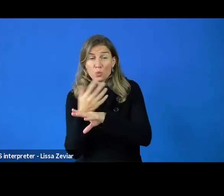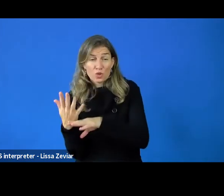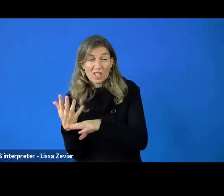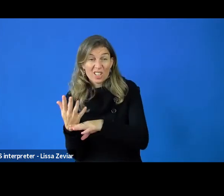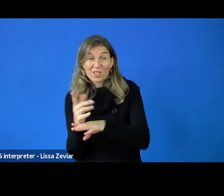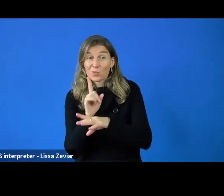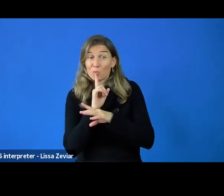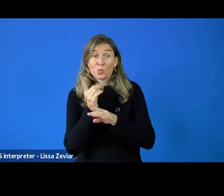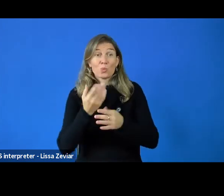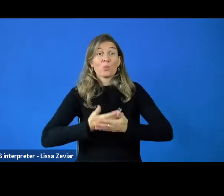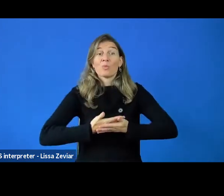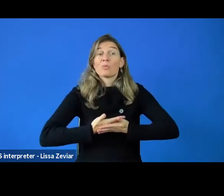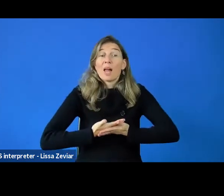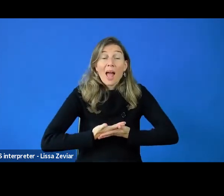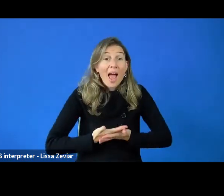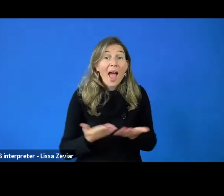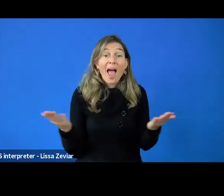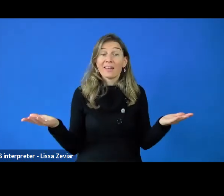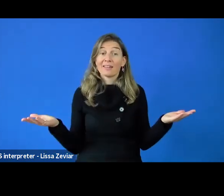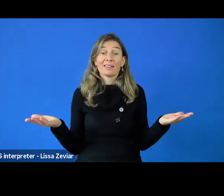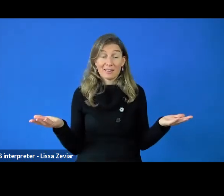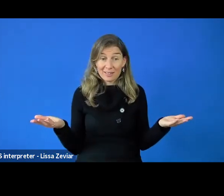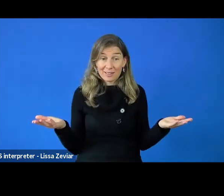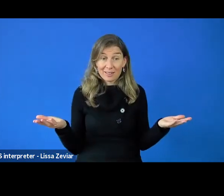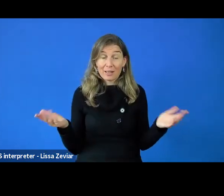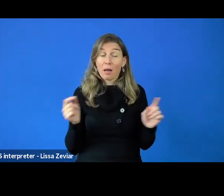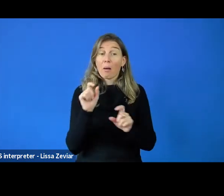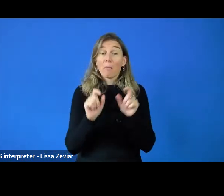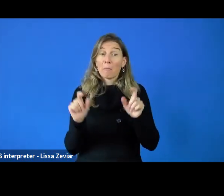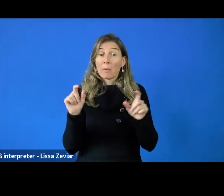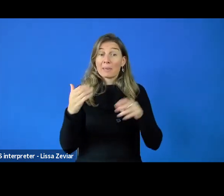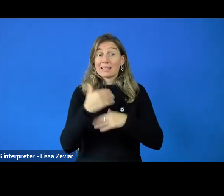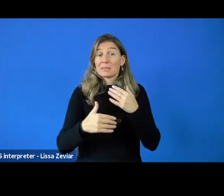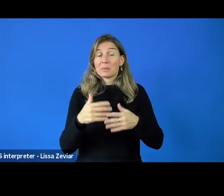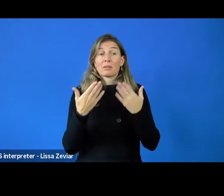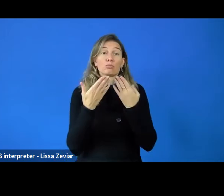The scope is there for people with disabilities to participate everywhere.